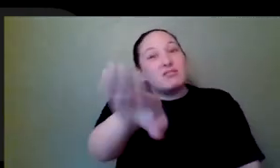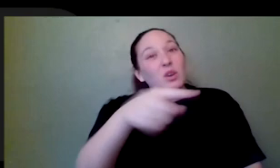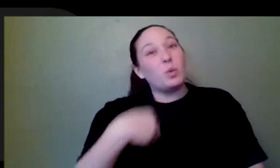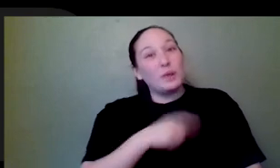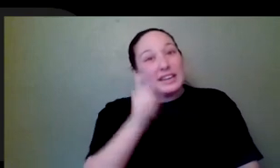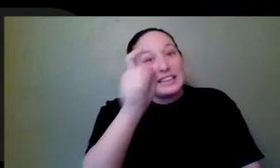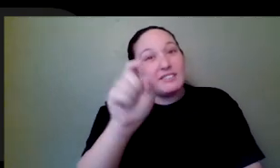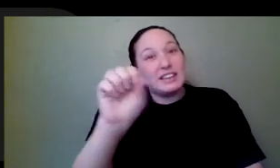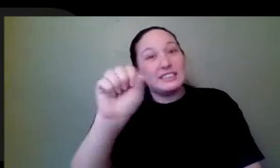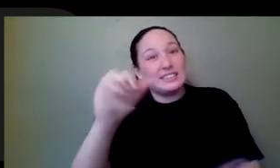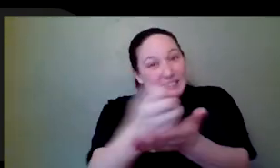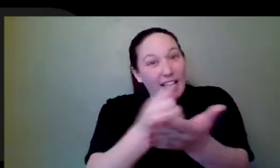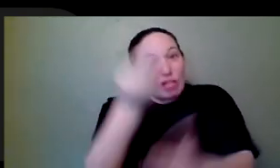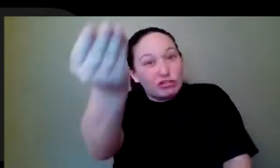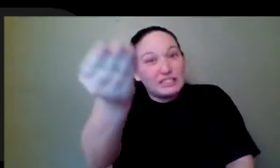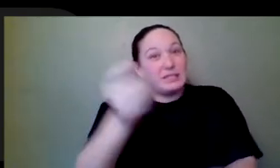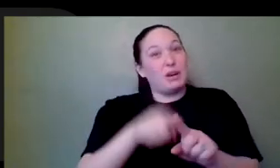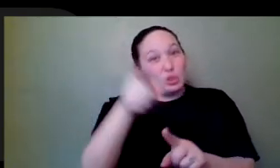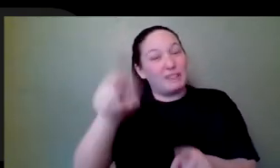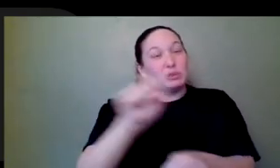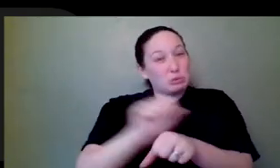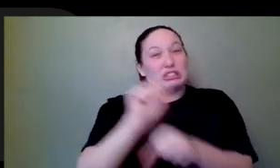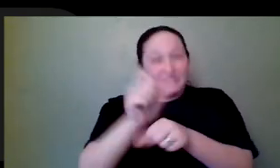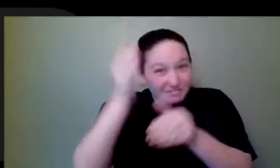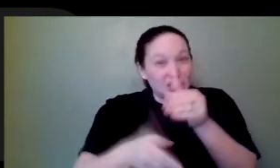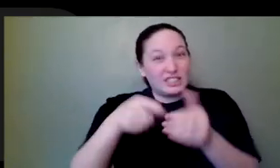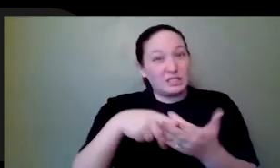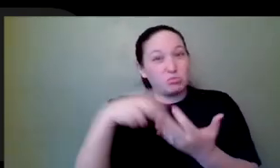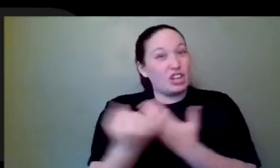of this. So stick it out, fella. Like, oh, man, there's there's people out there who are in some